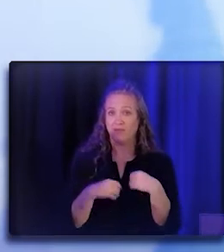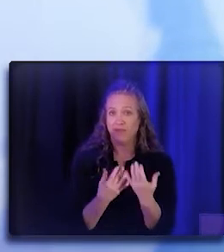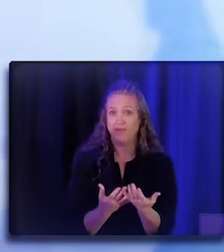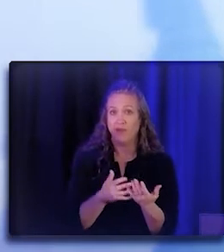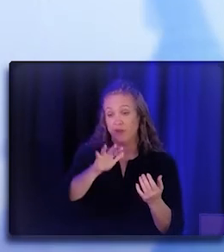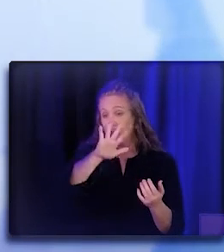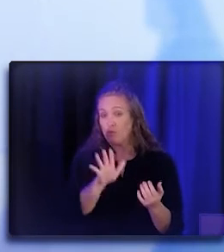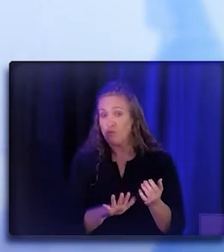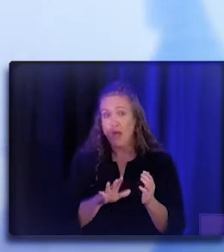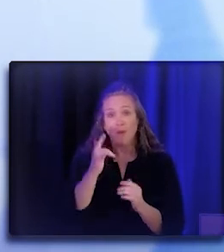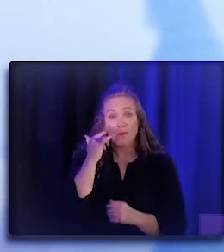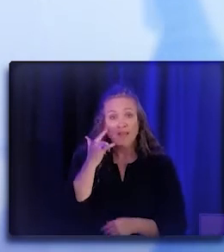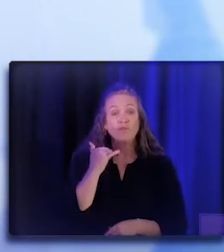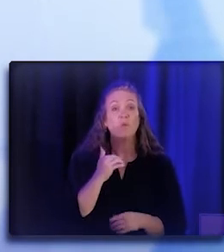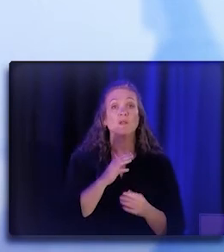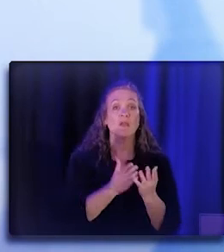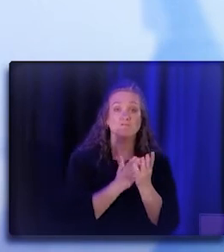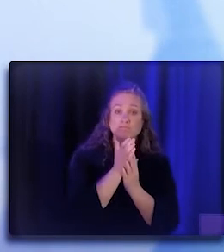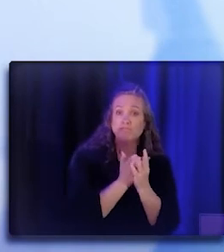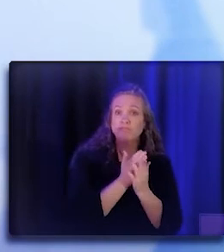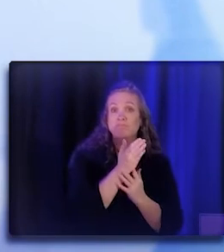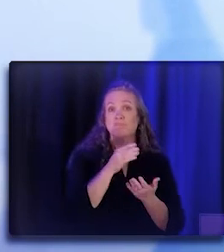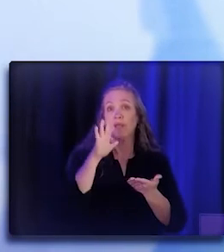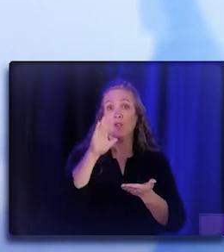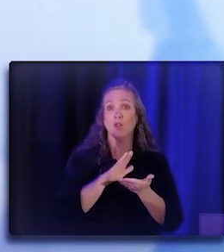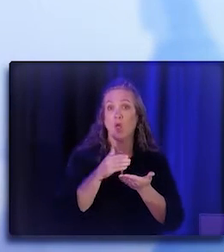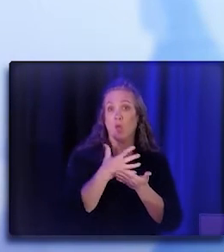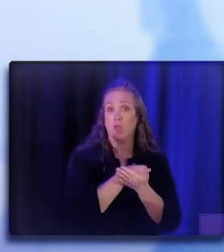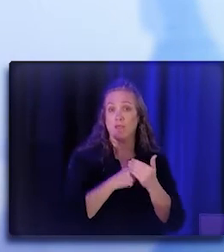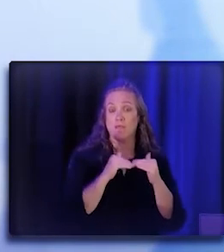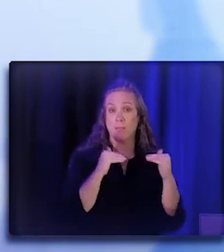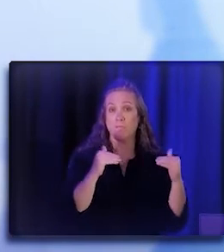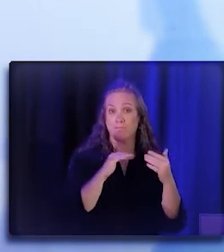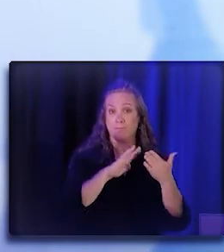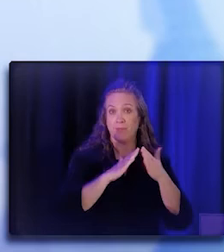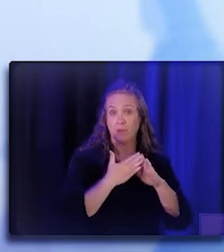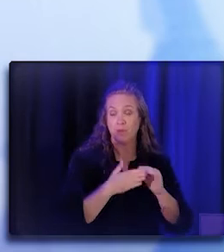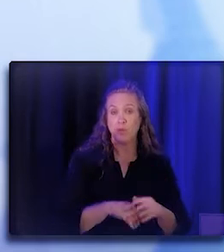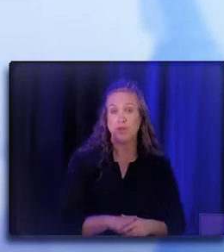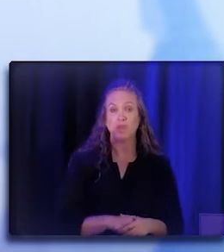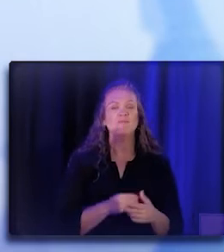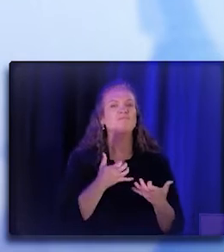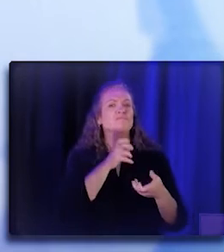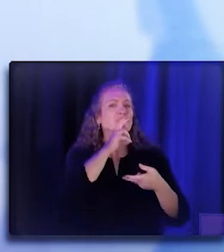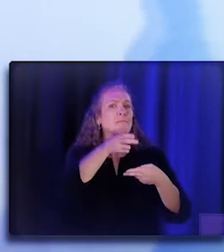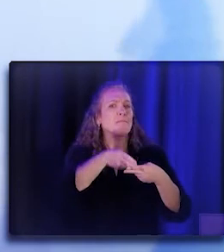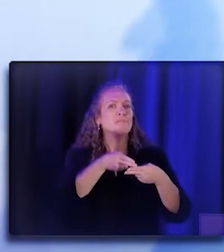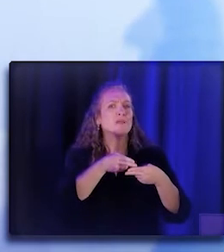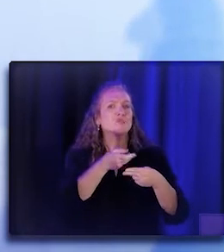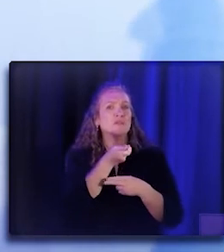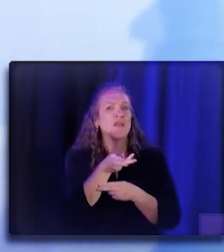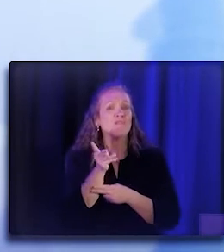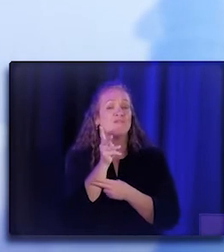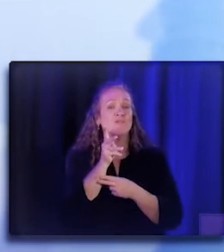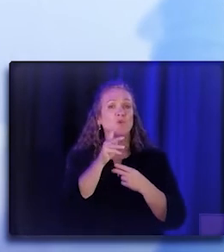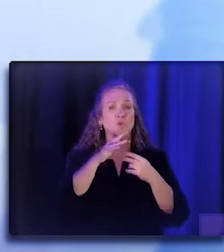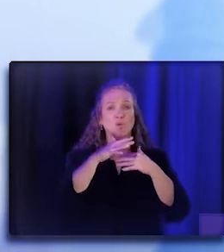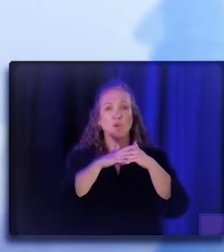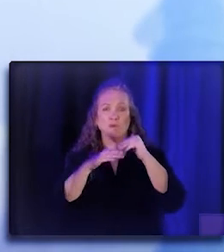throughout low-income communities. And I just wanted to mention a couple of these dimensions or these barriers,